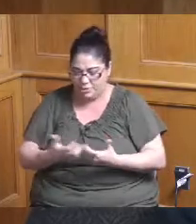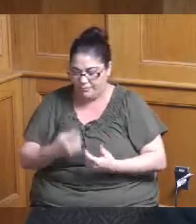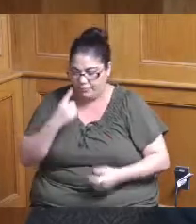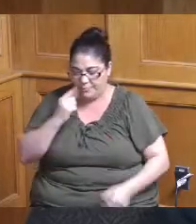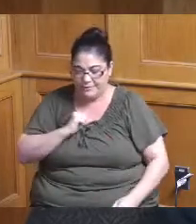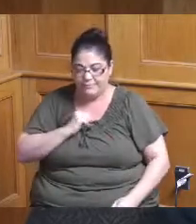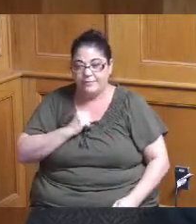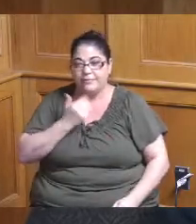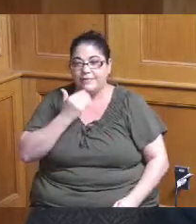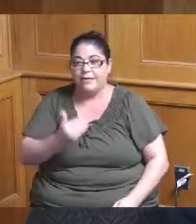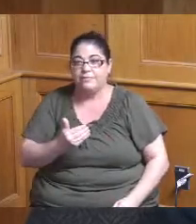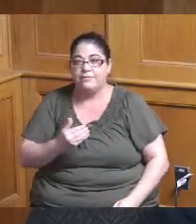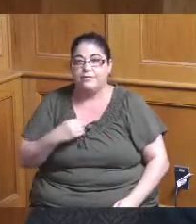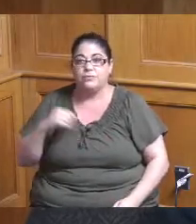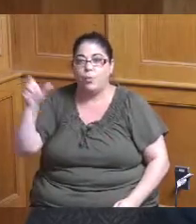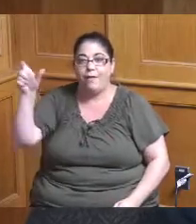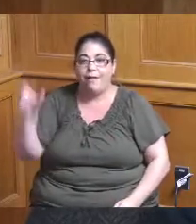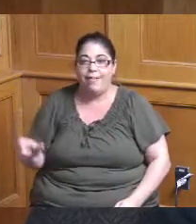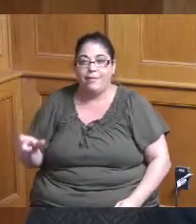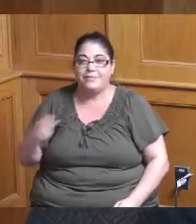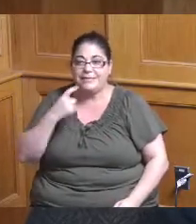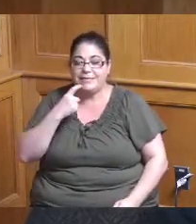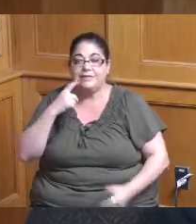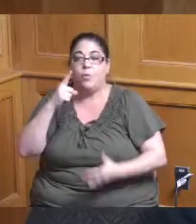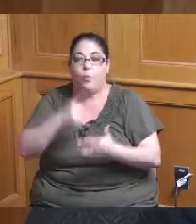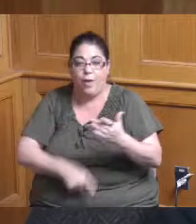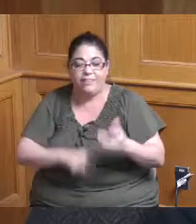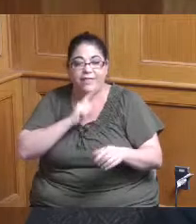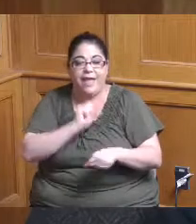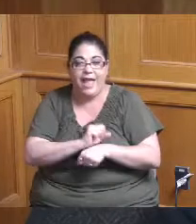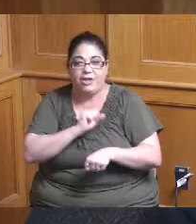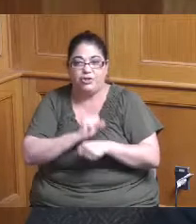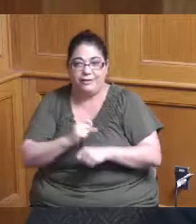but there's no cost there's no column that says what they actually are being given if we were to